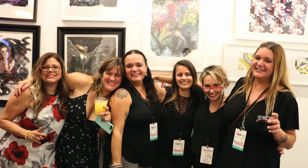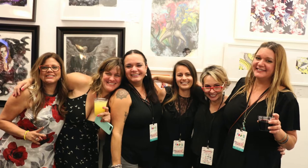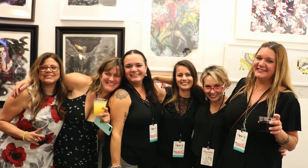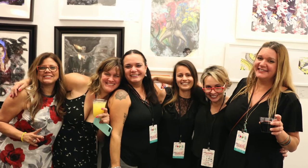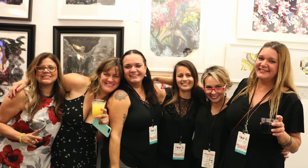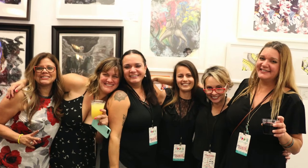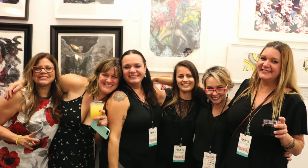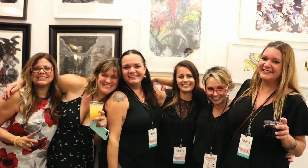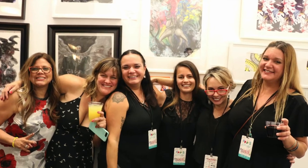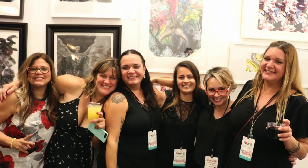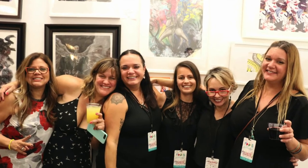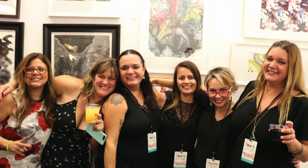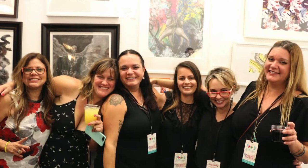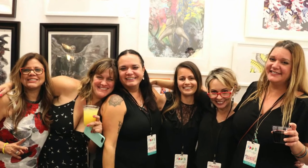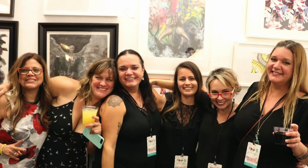(great friends)